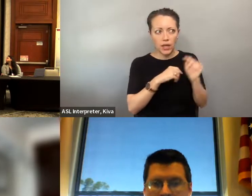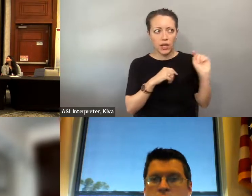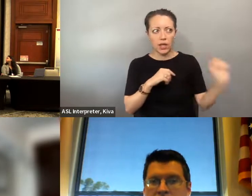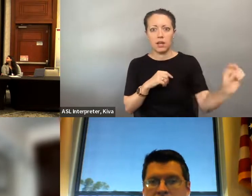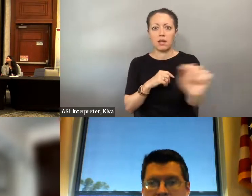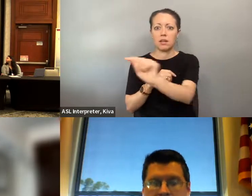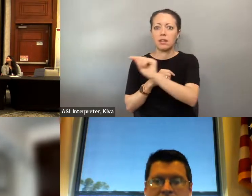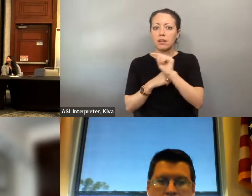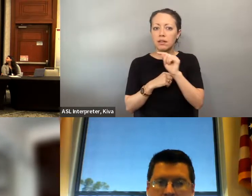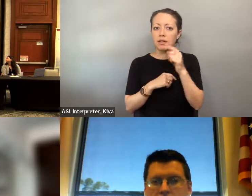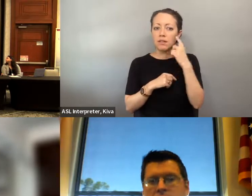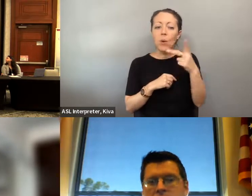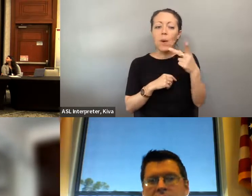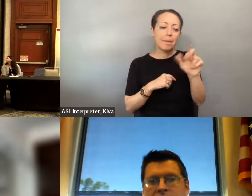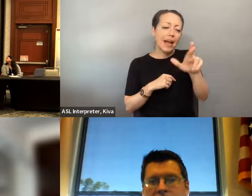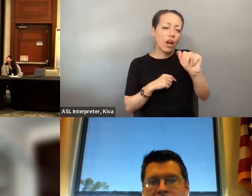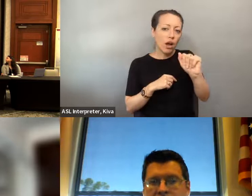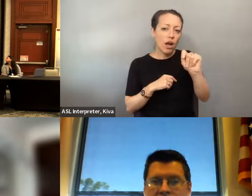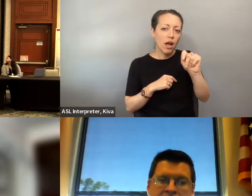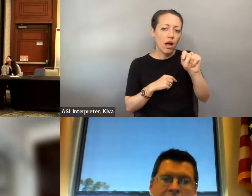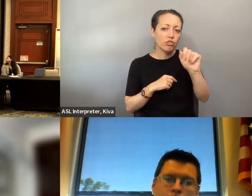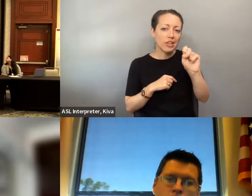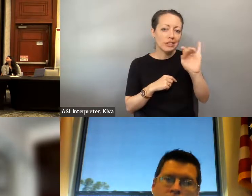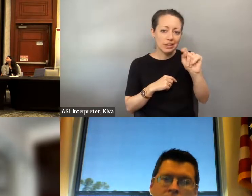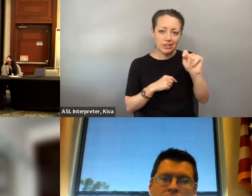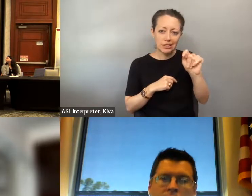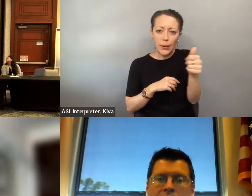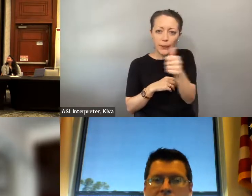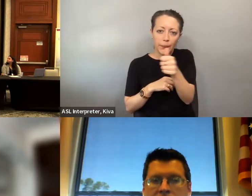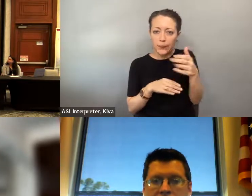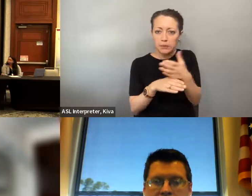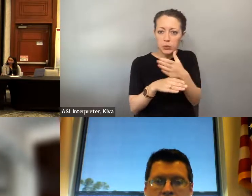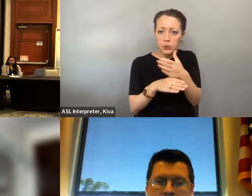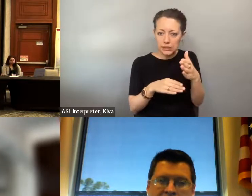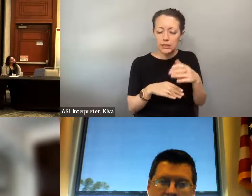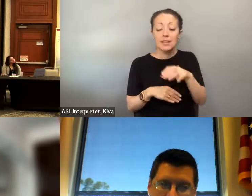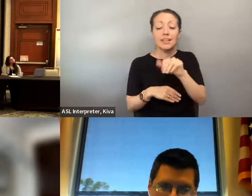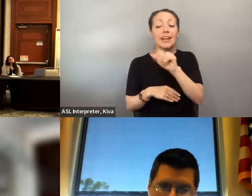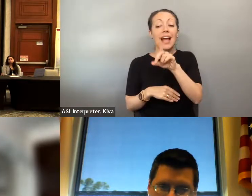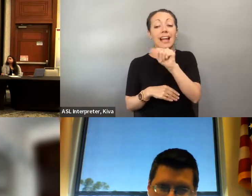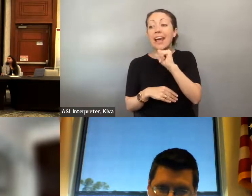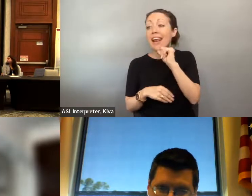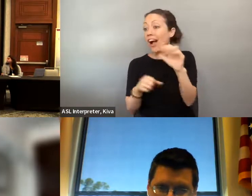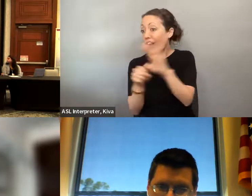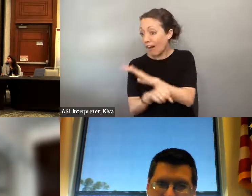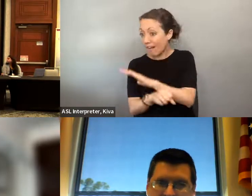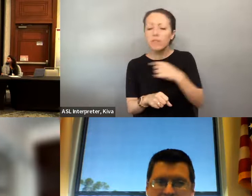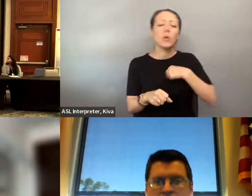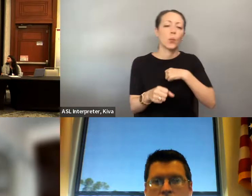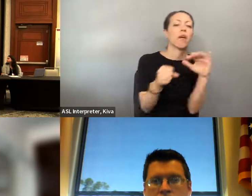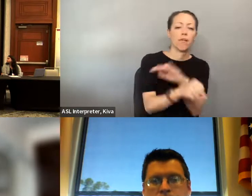has been making strides into addressing this challenge is through our program, we provide funding for every